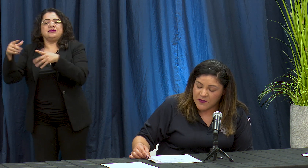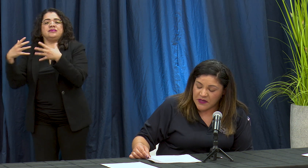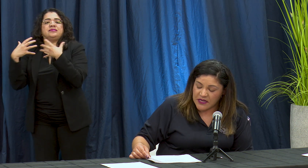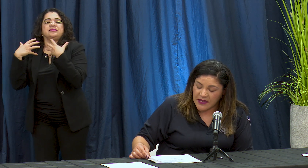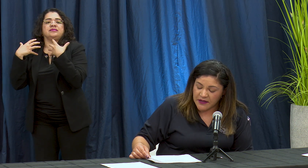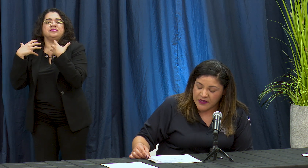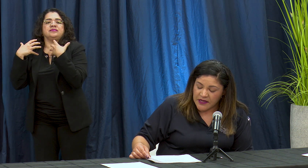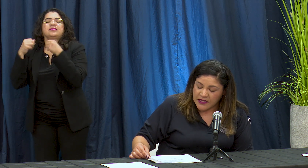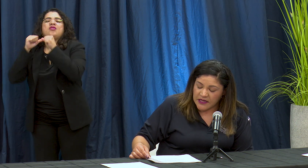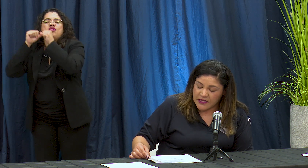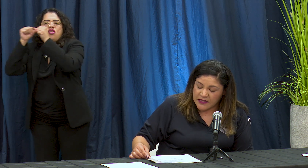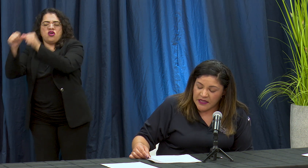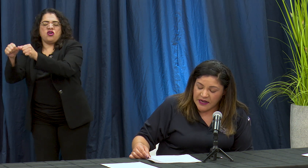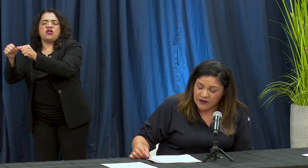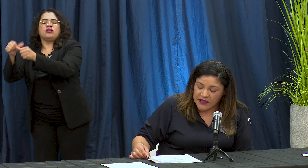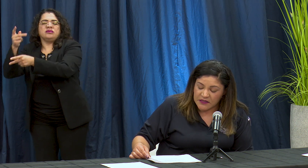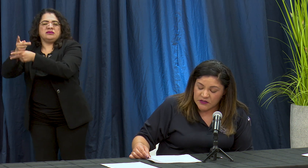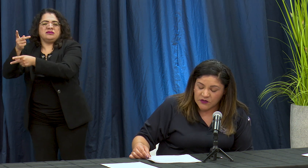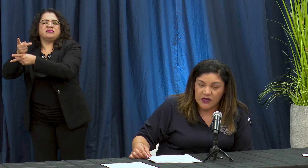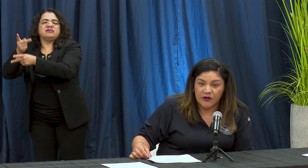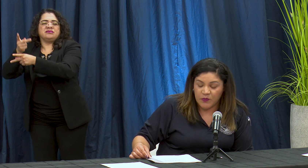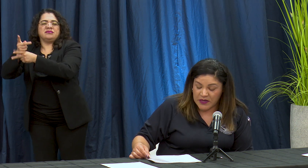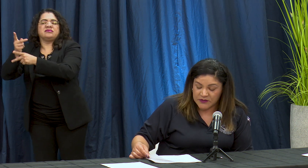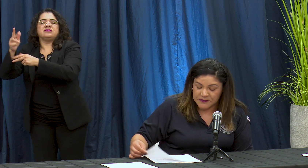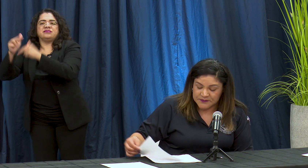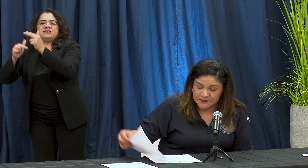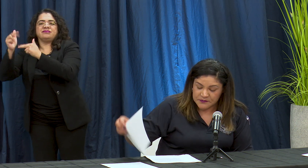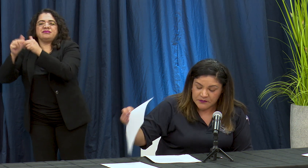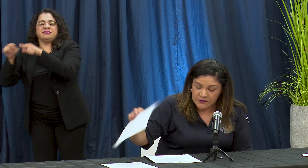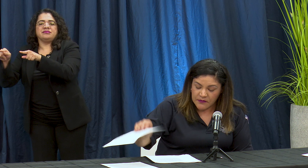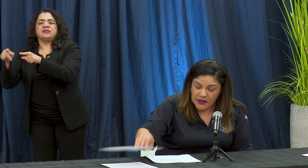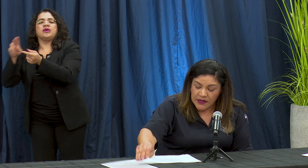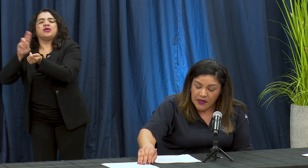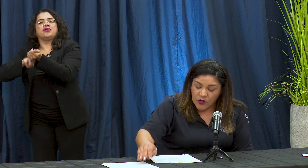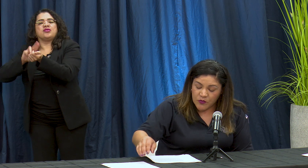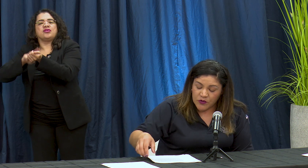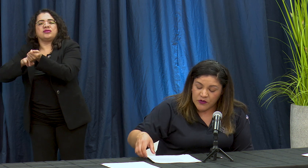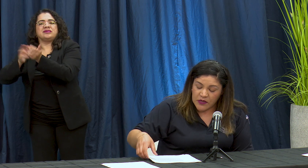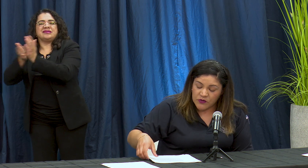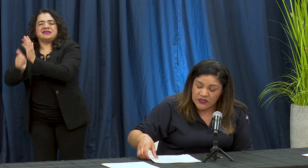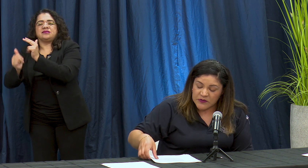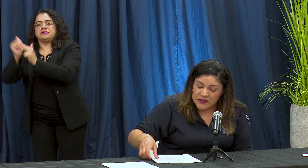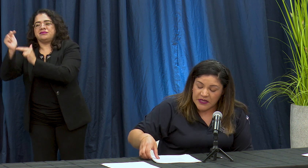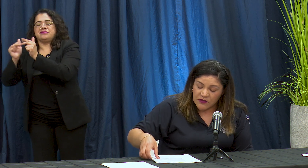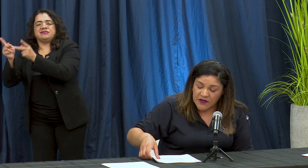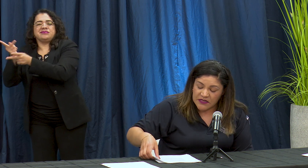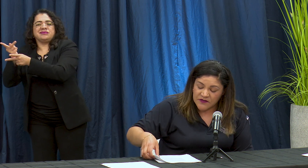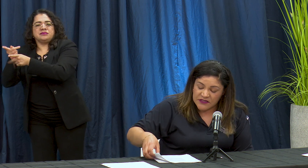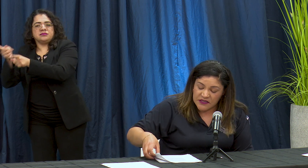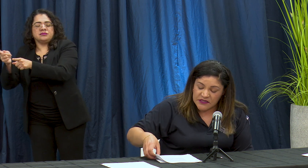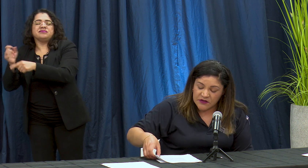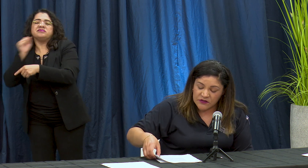Maria yer tension de largo plazo como hemos express ah do varias veces y con